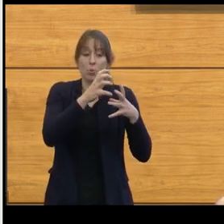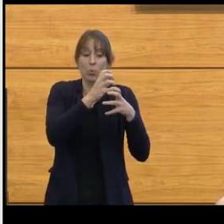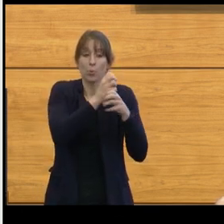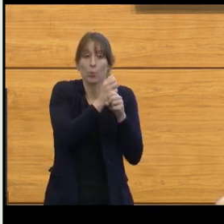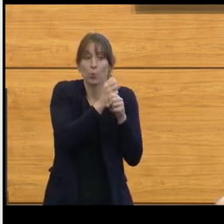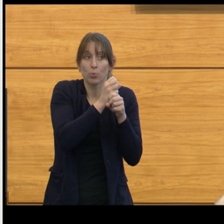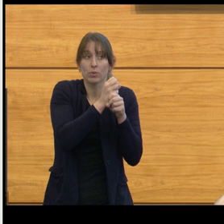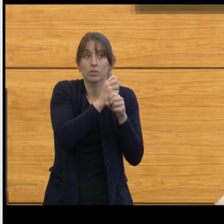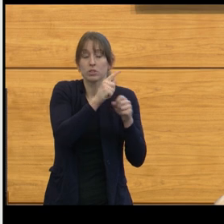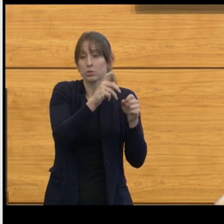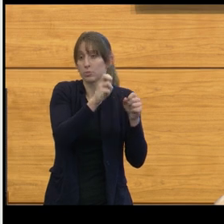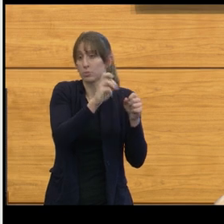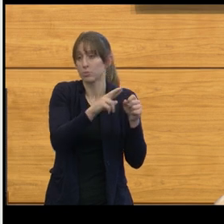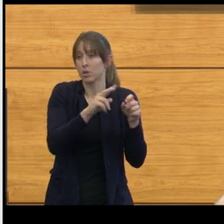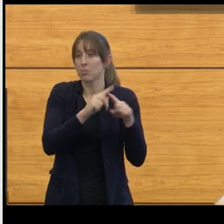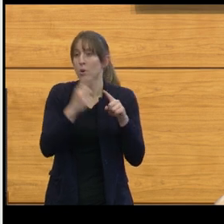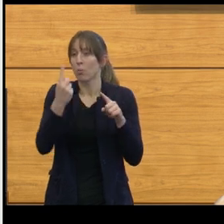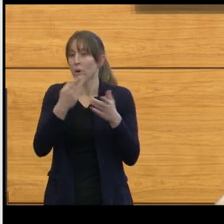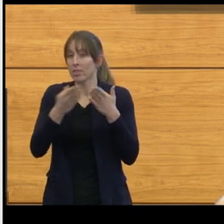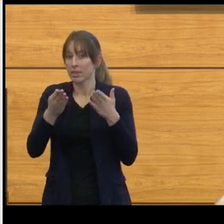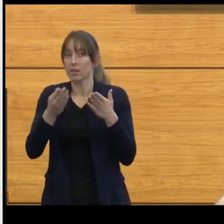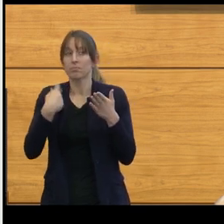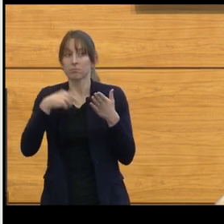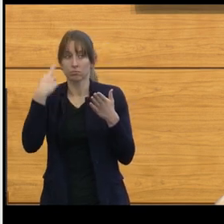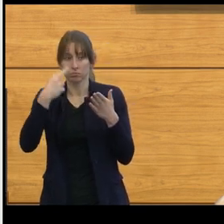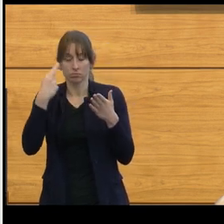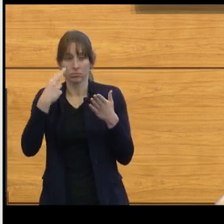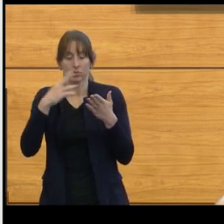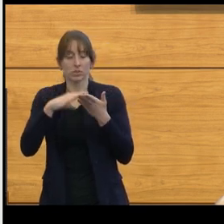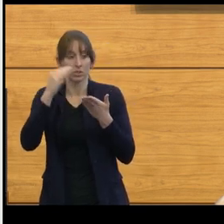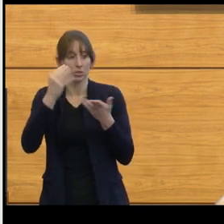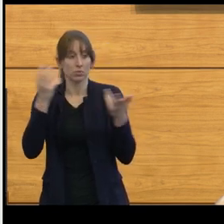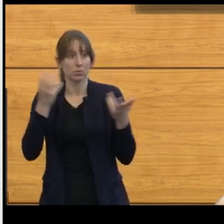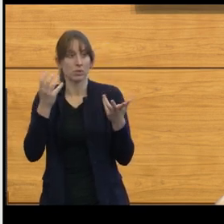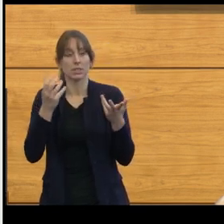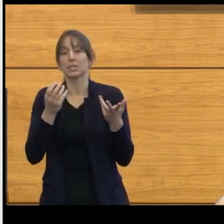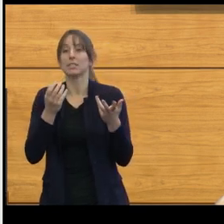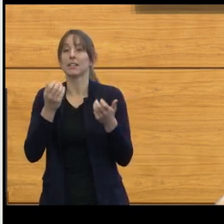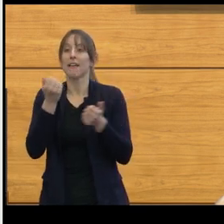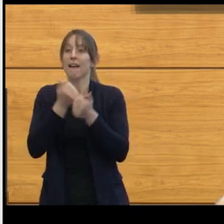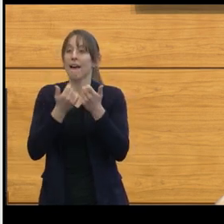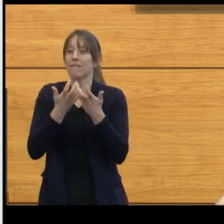if you put somebody back, if you hurt them, all the gains that you might've been making